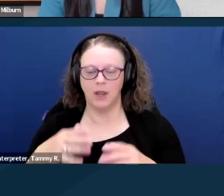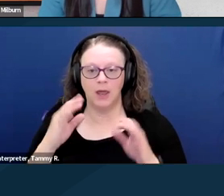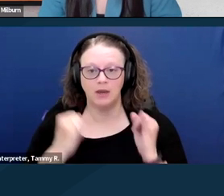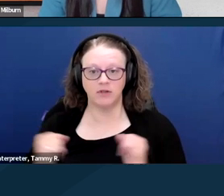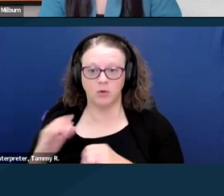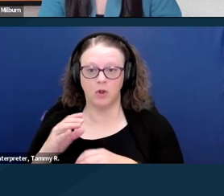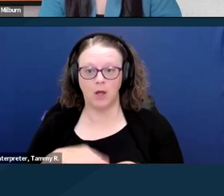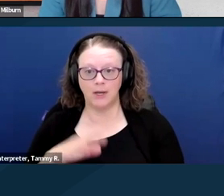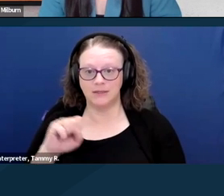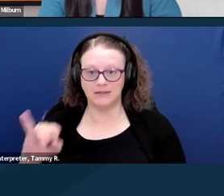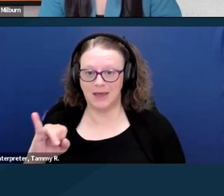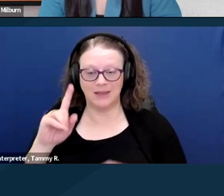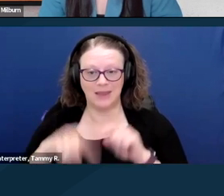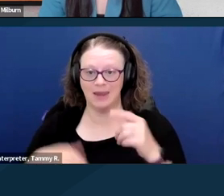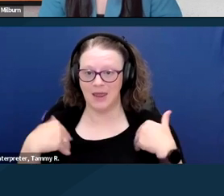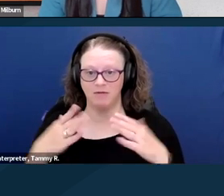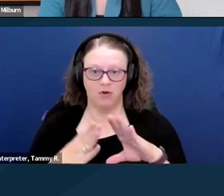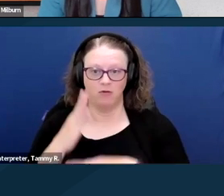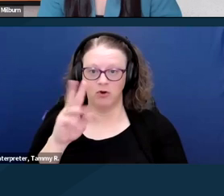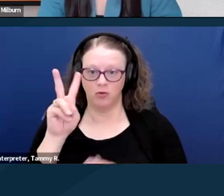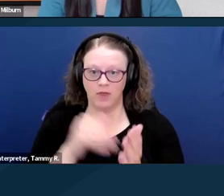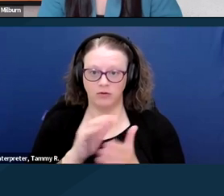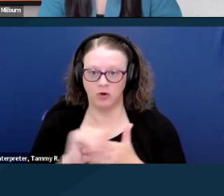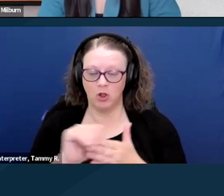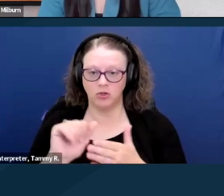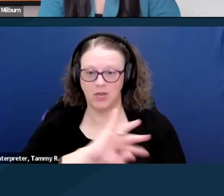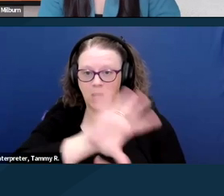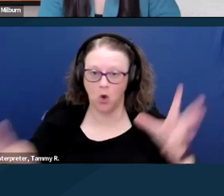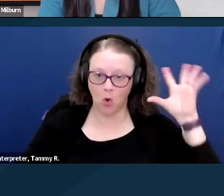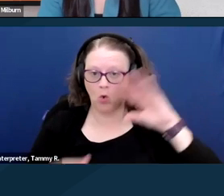more than $2,000 in total financial resources at any time.